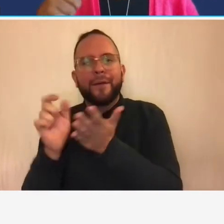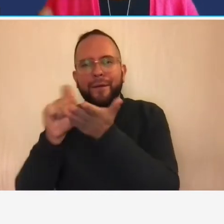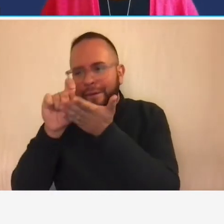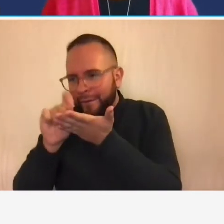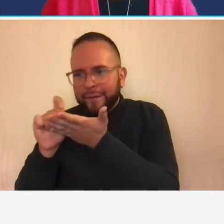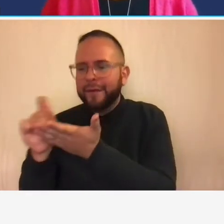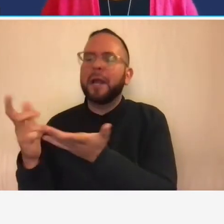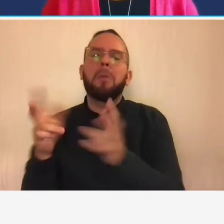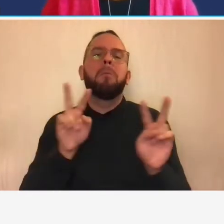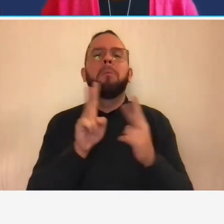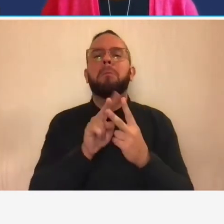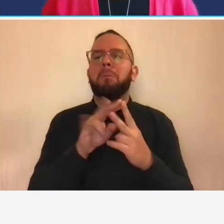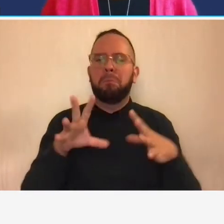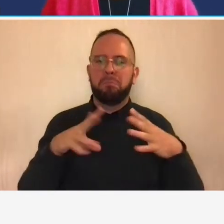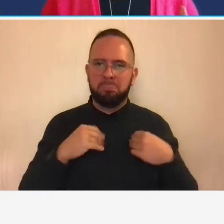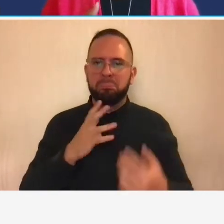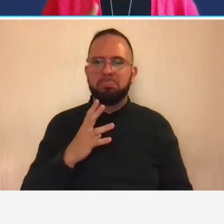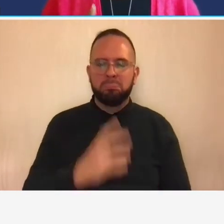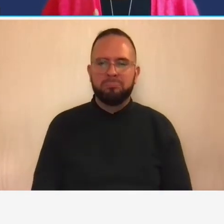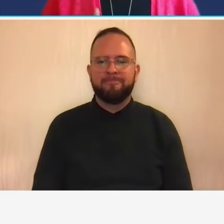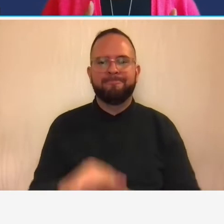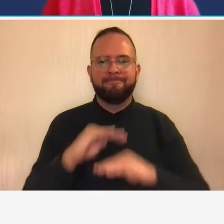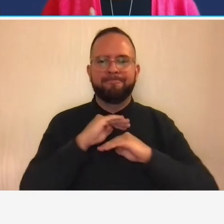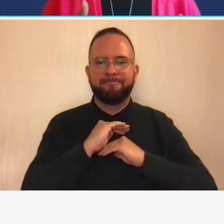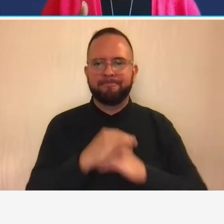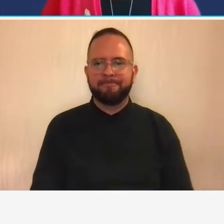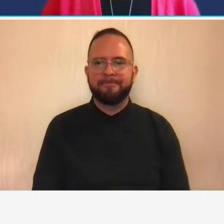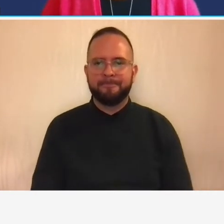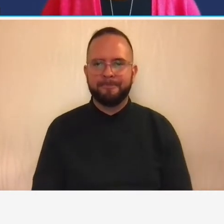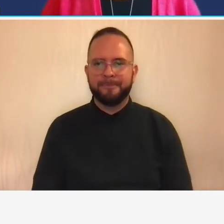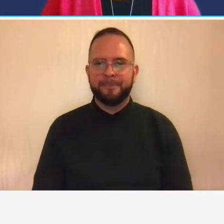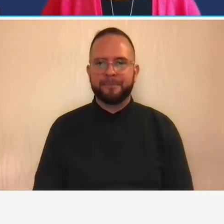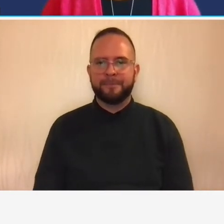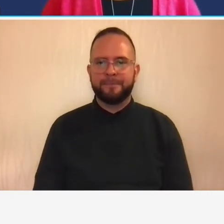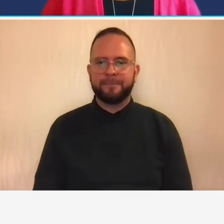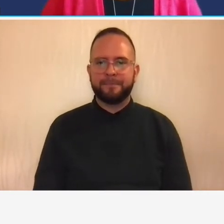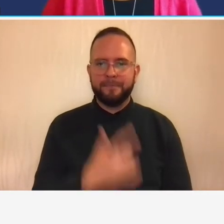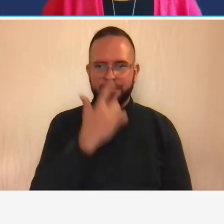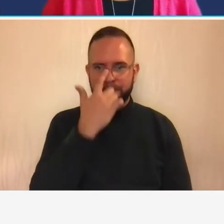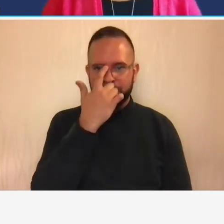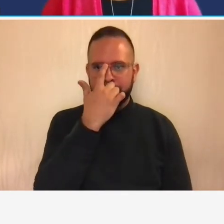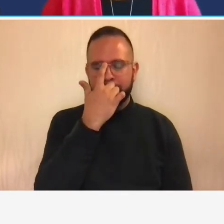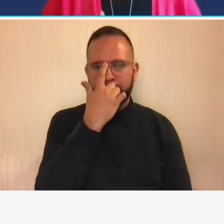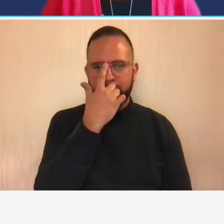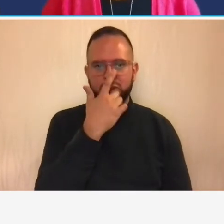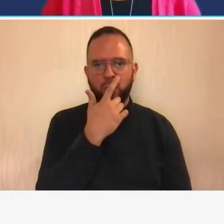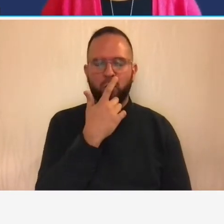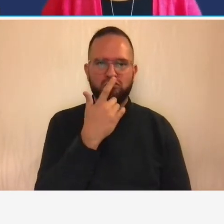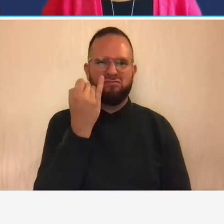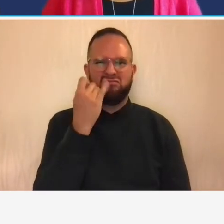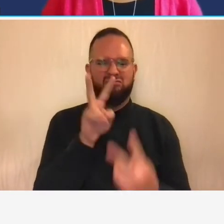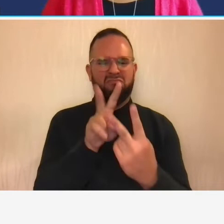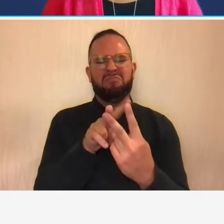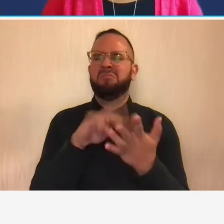hand sign timesheet so that would you would still be considered having an adequate time timekeeping